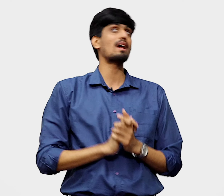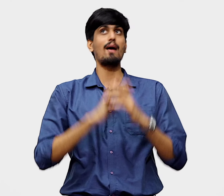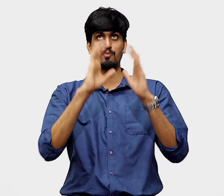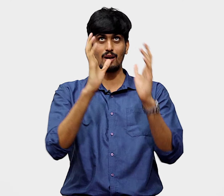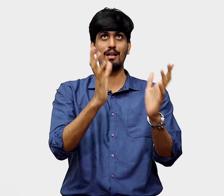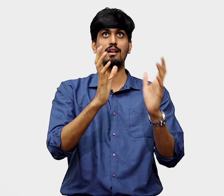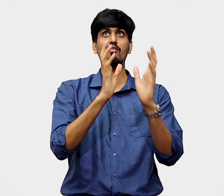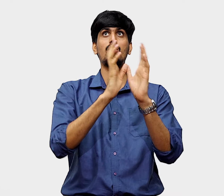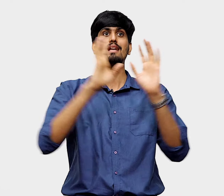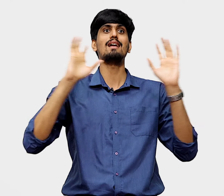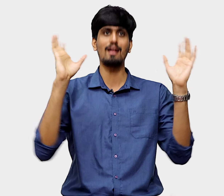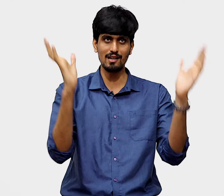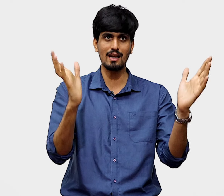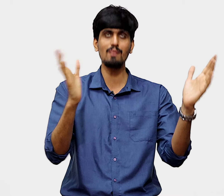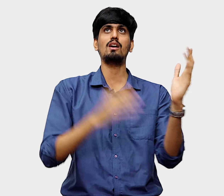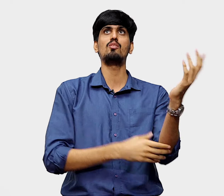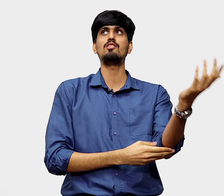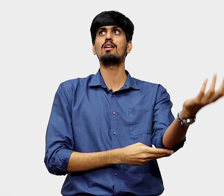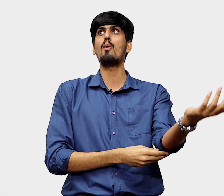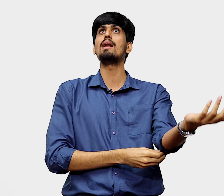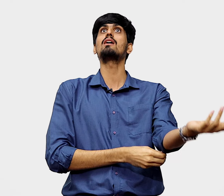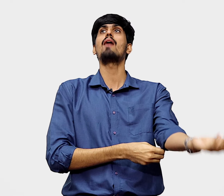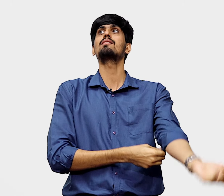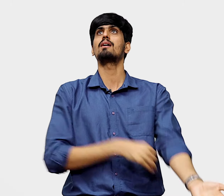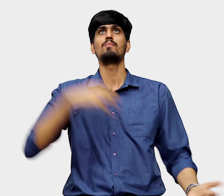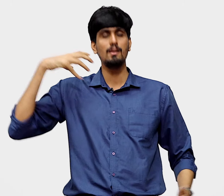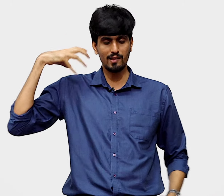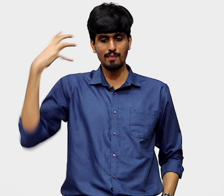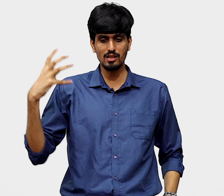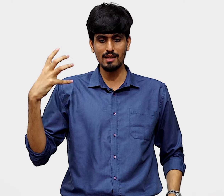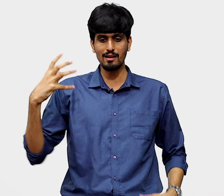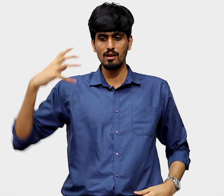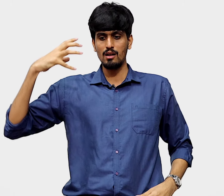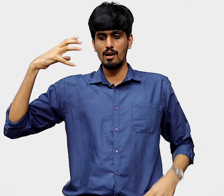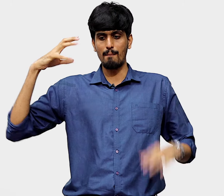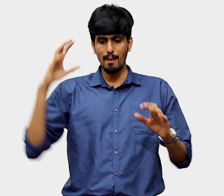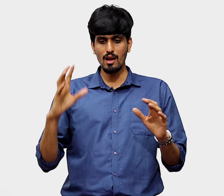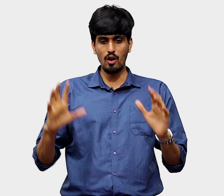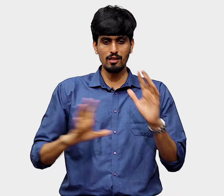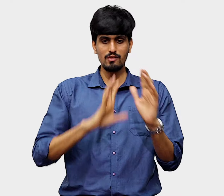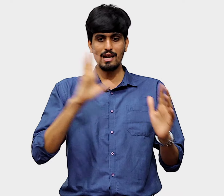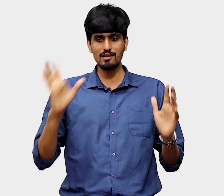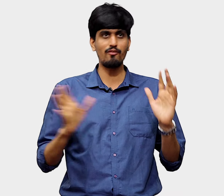I'll have to speak on that and give a more detailed understanding because you mentioned how many are having the presumption that maybe all this veganism,